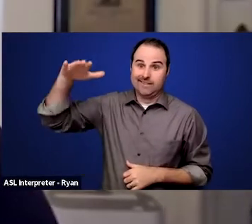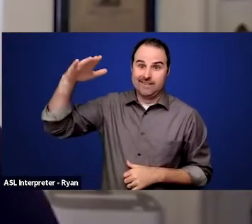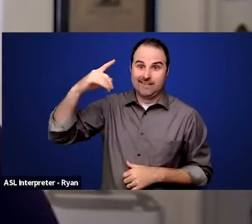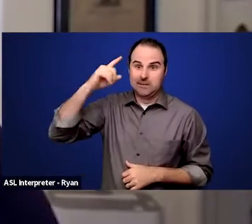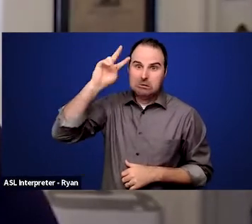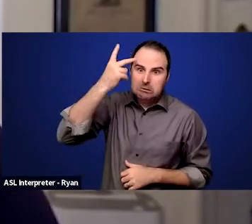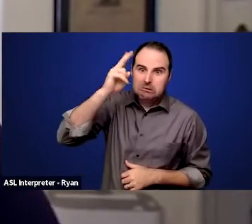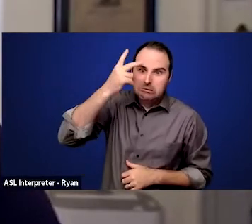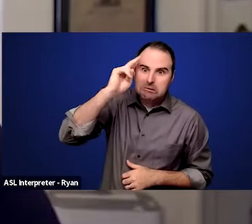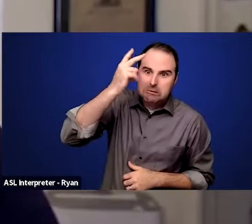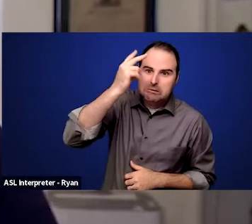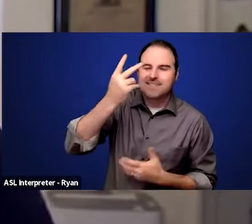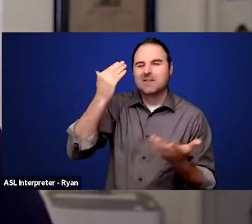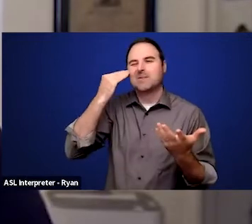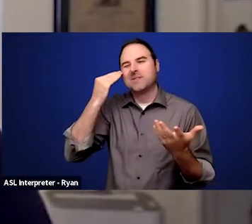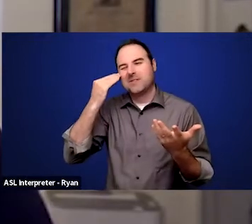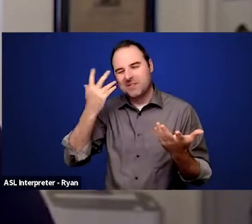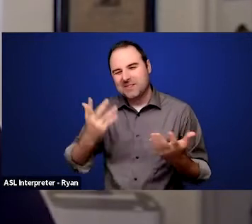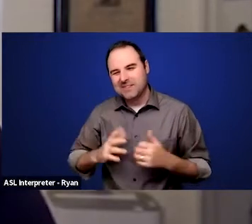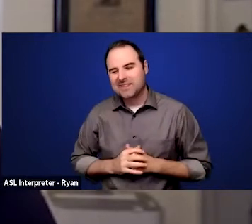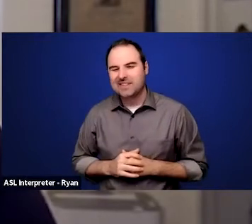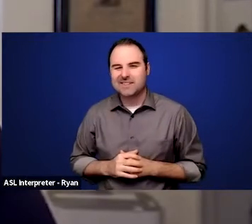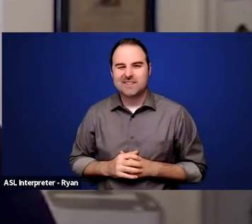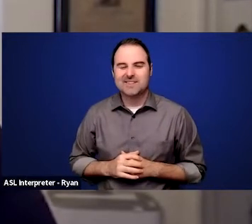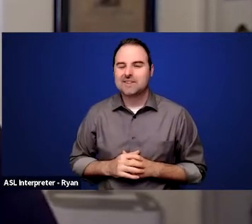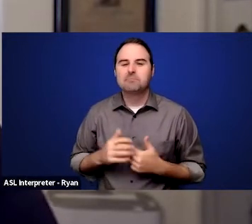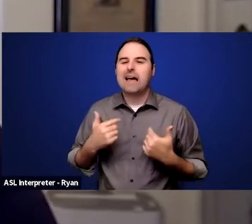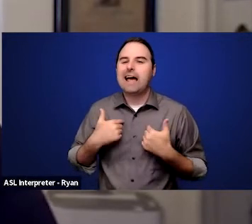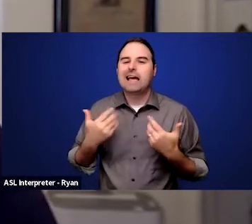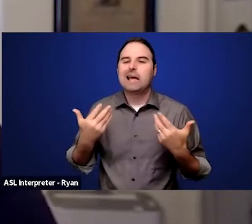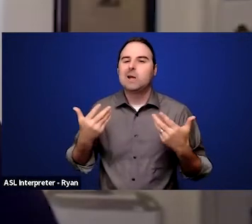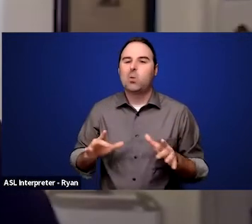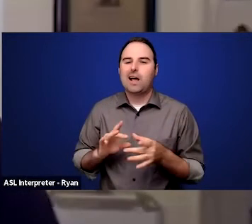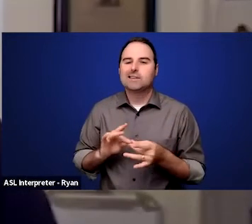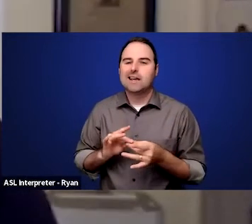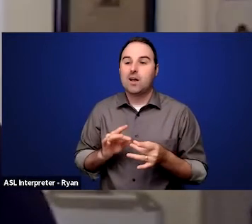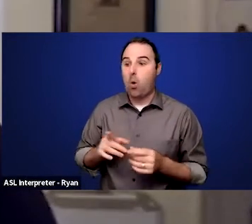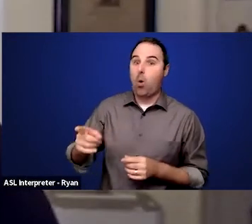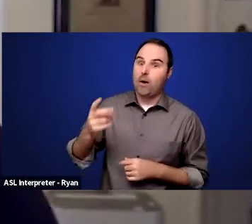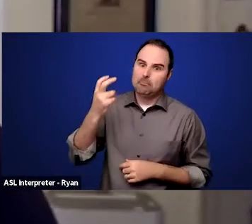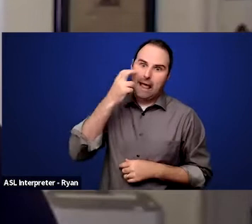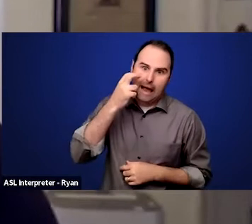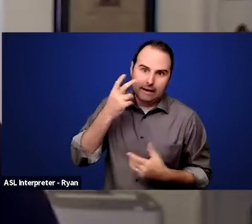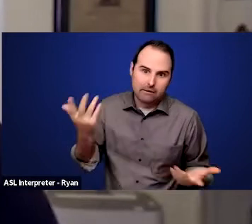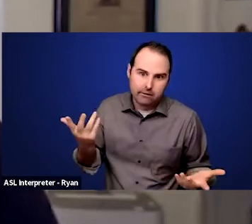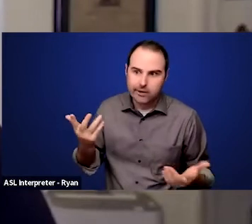So I don't want to pigeonhole and say someone is blind, therefore they should be a tester.